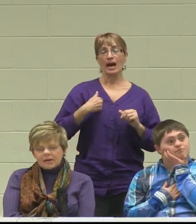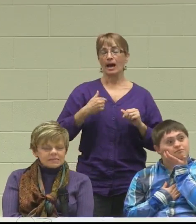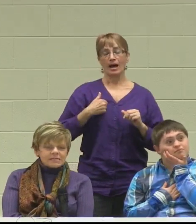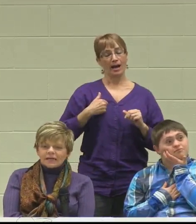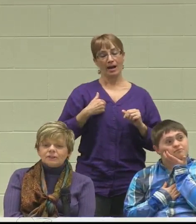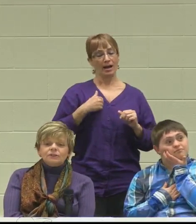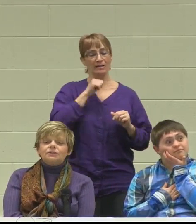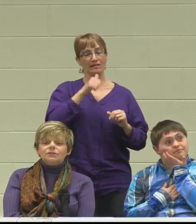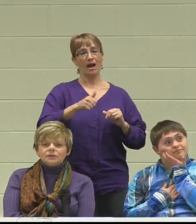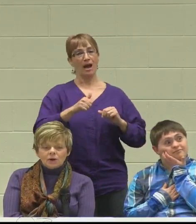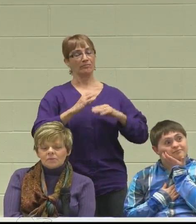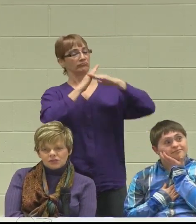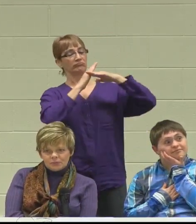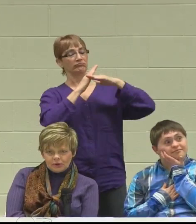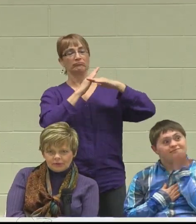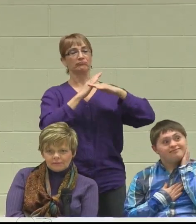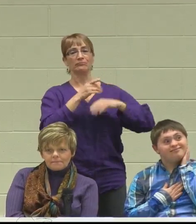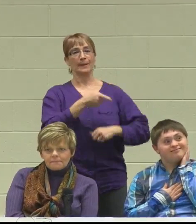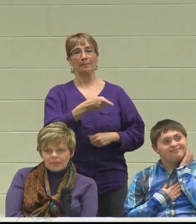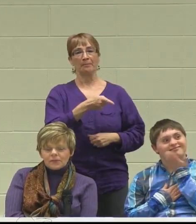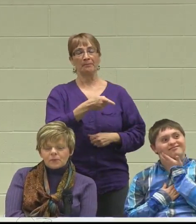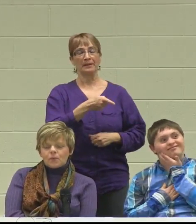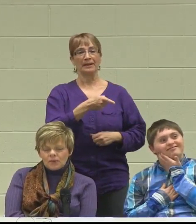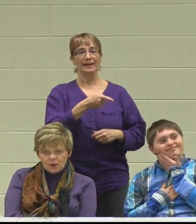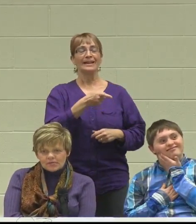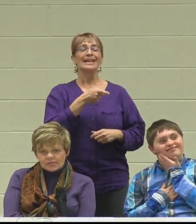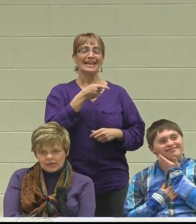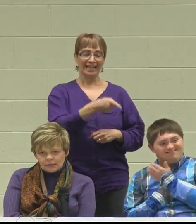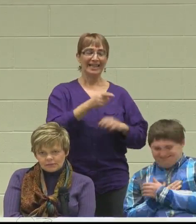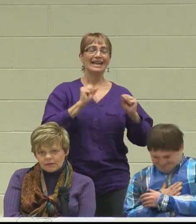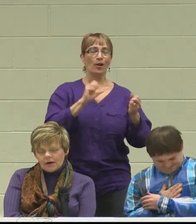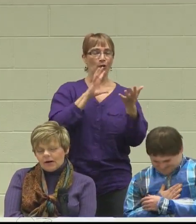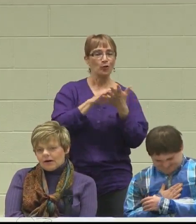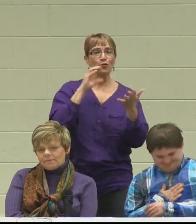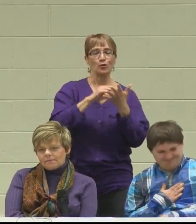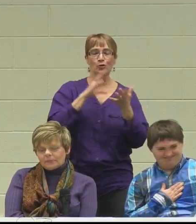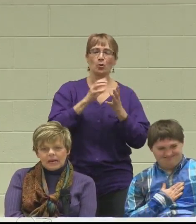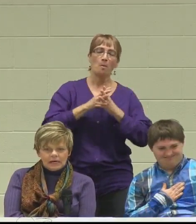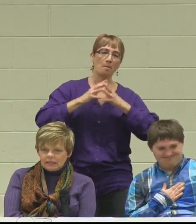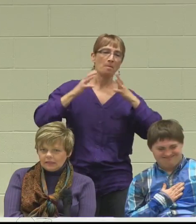because they can so much more than what we always think.